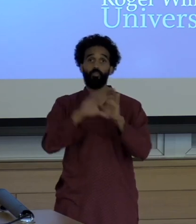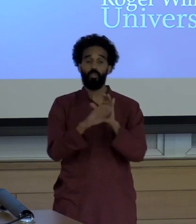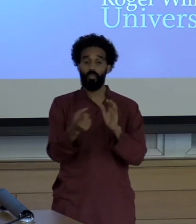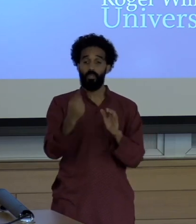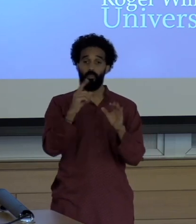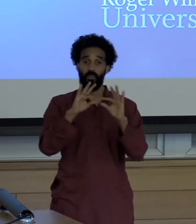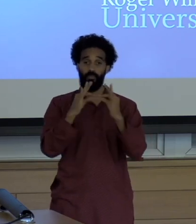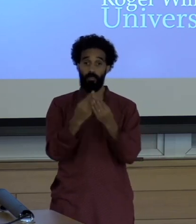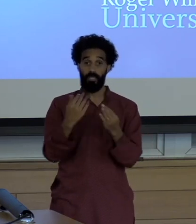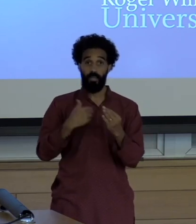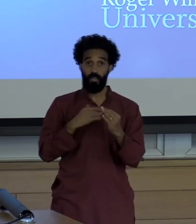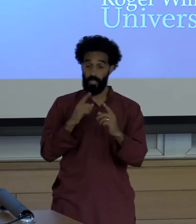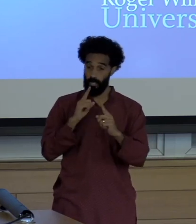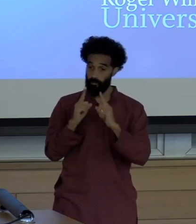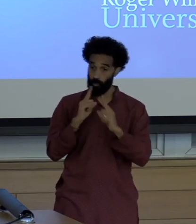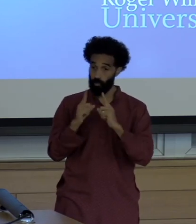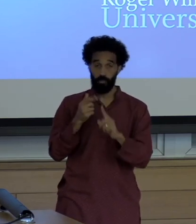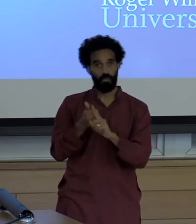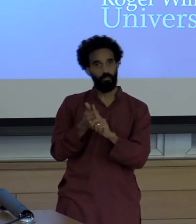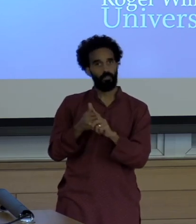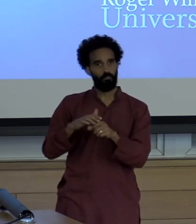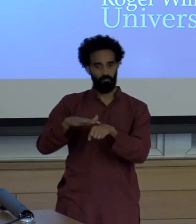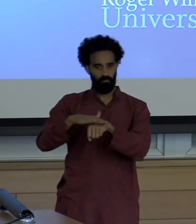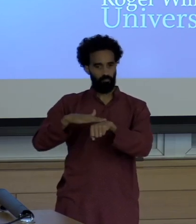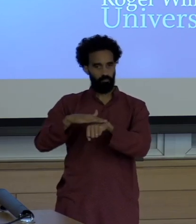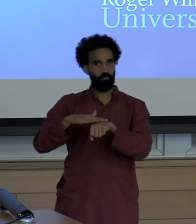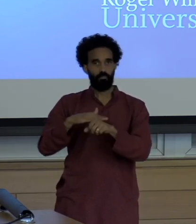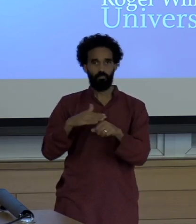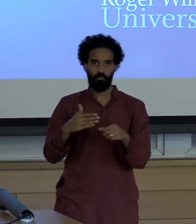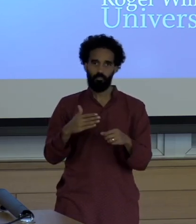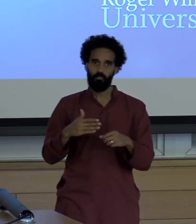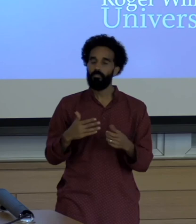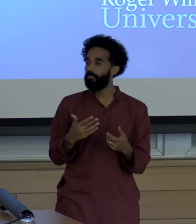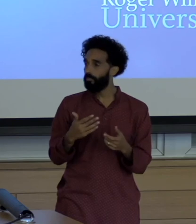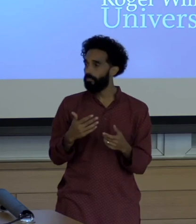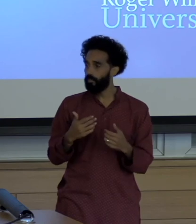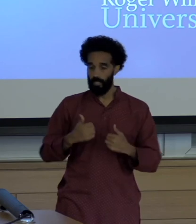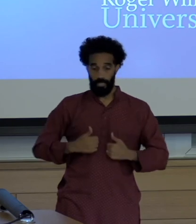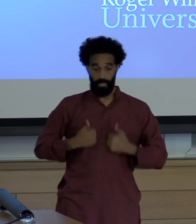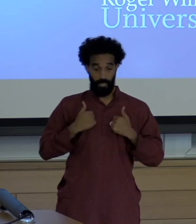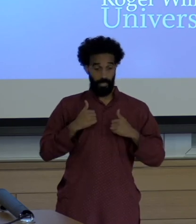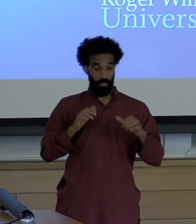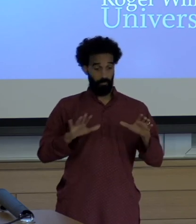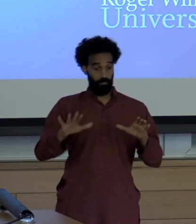Who are indigenous and they basically live in a Preserve where their job is to?